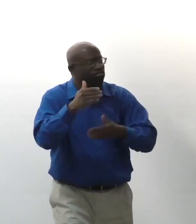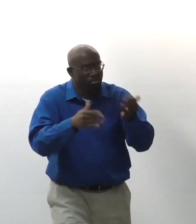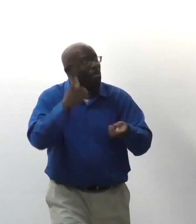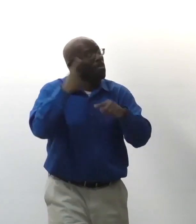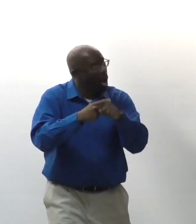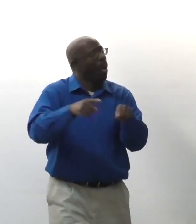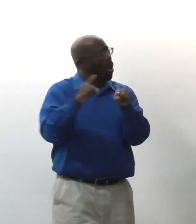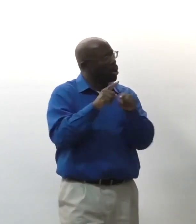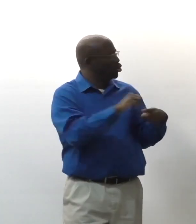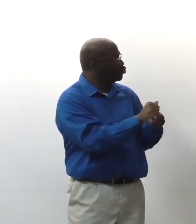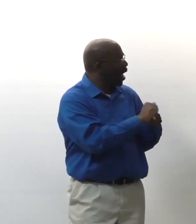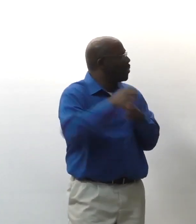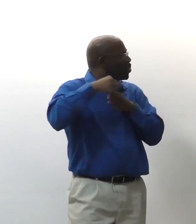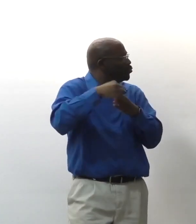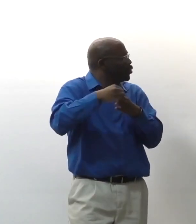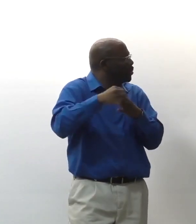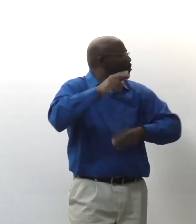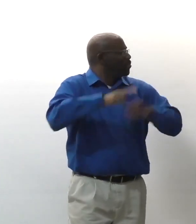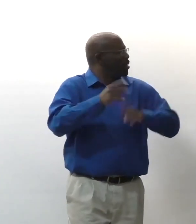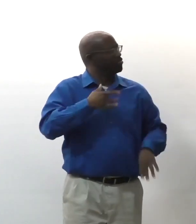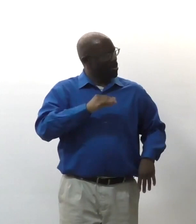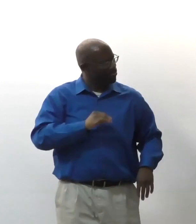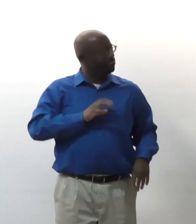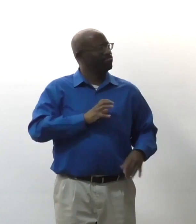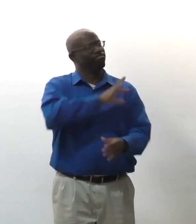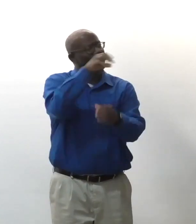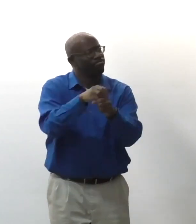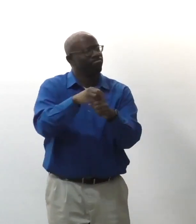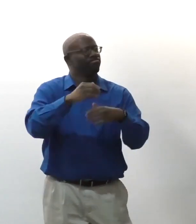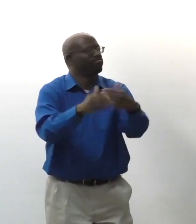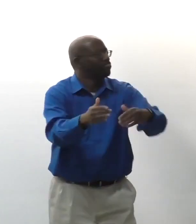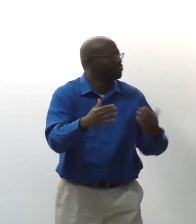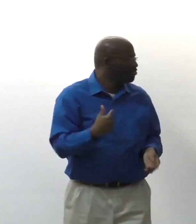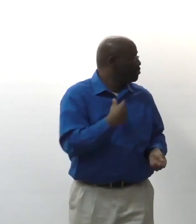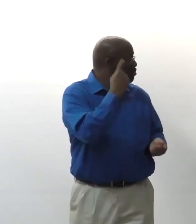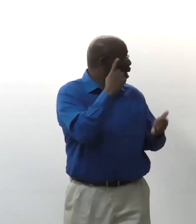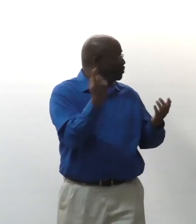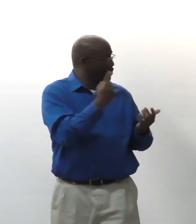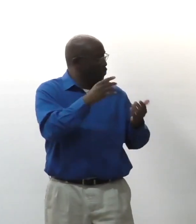they get together and meet frequently and also do training based on leadership and build self-esteem.